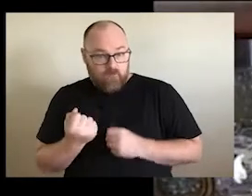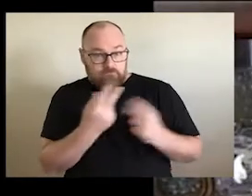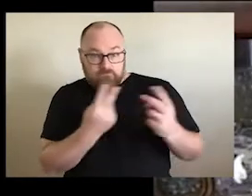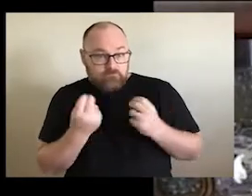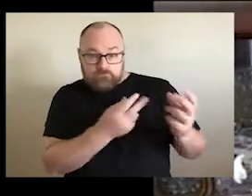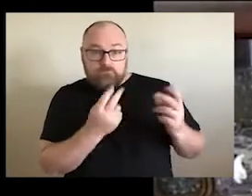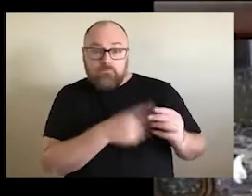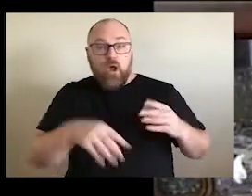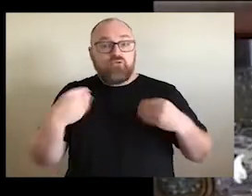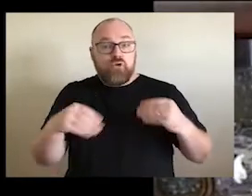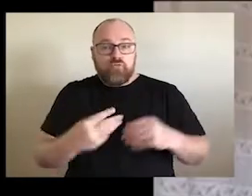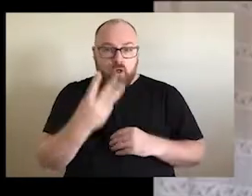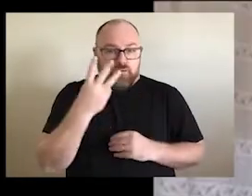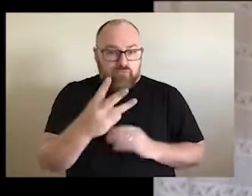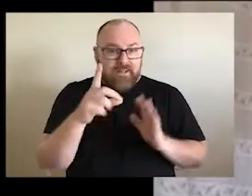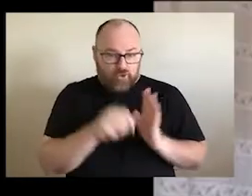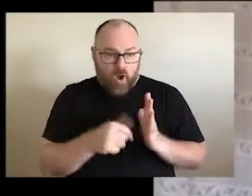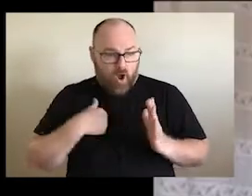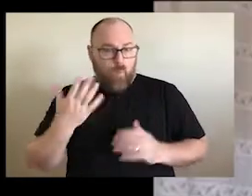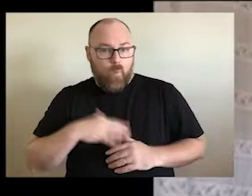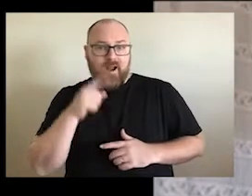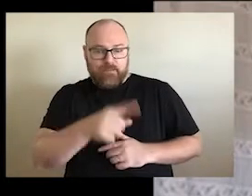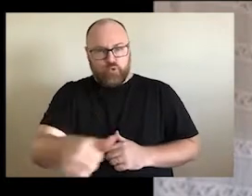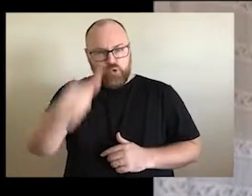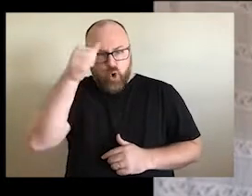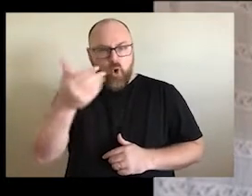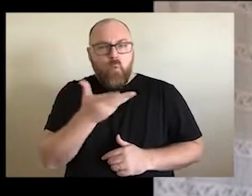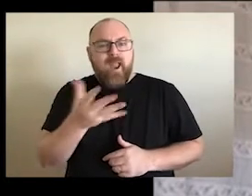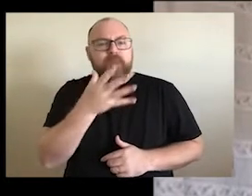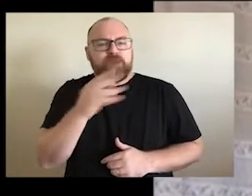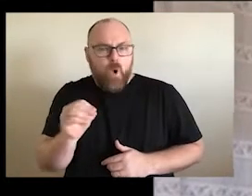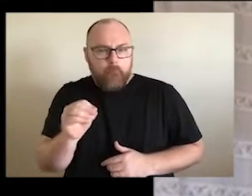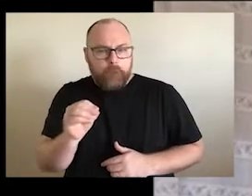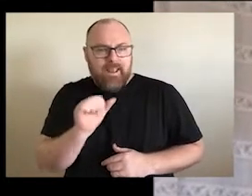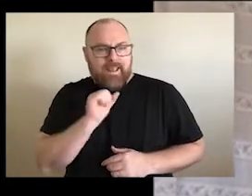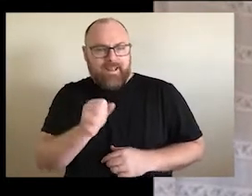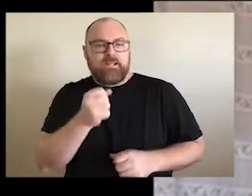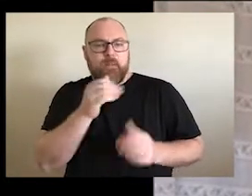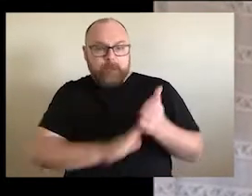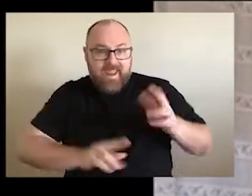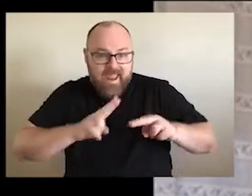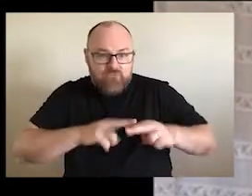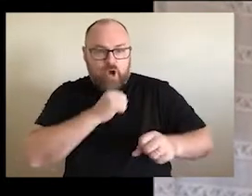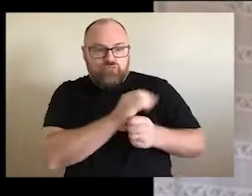times because I want him to know where he has come from, where his parents and grandparents